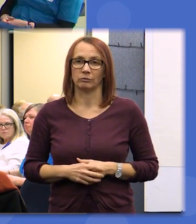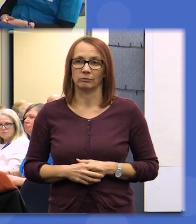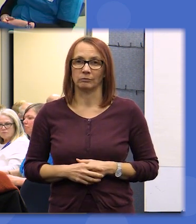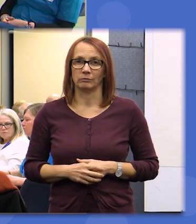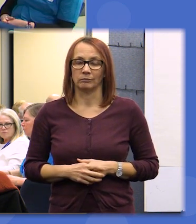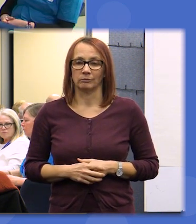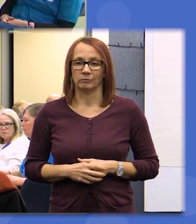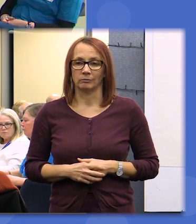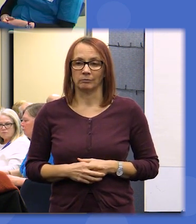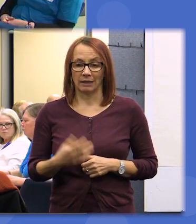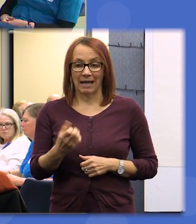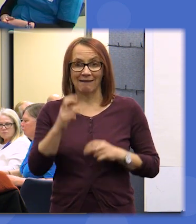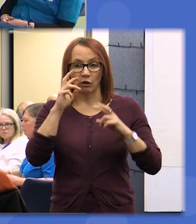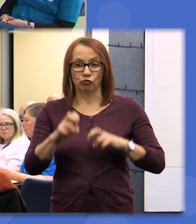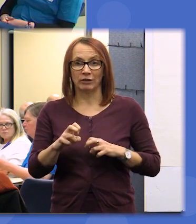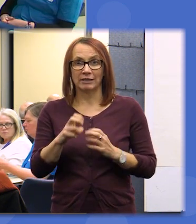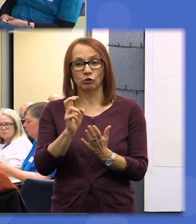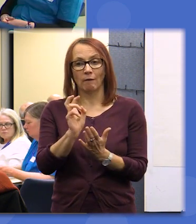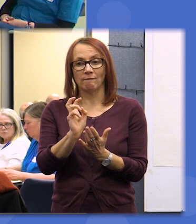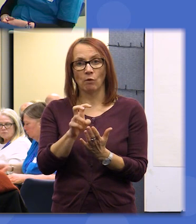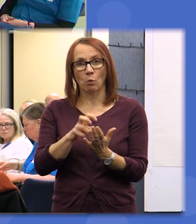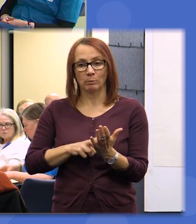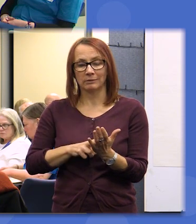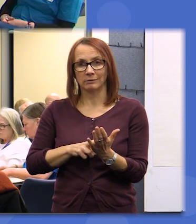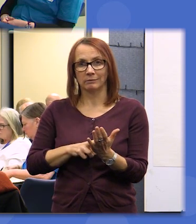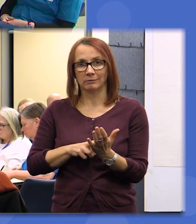have the Research Forum switch your table facilitators are just about to